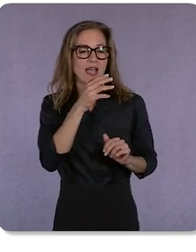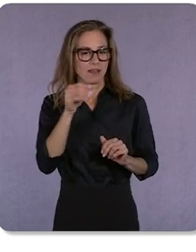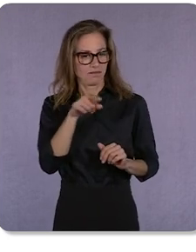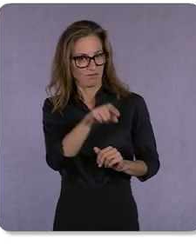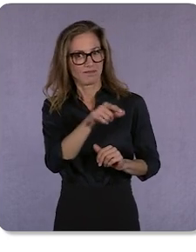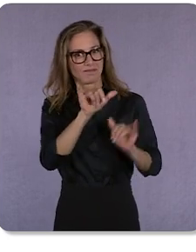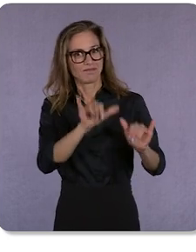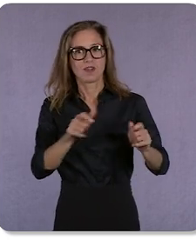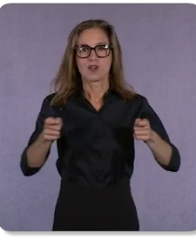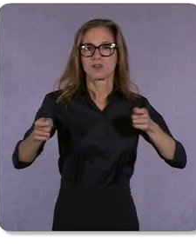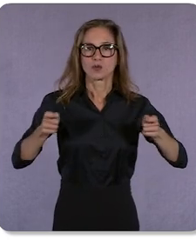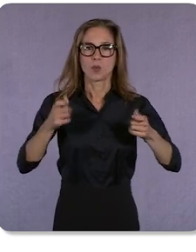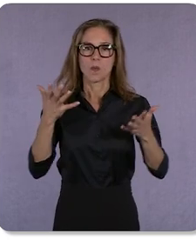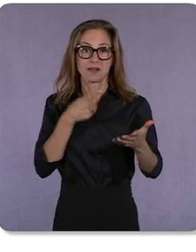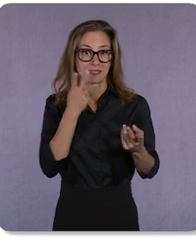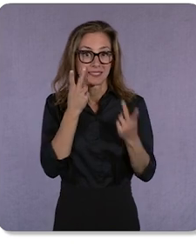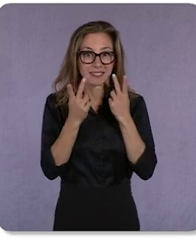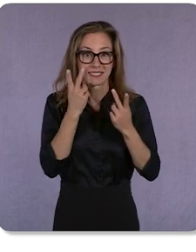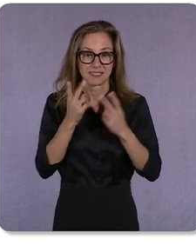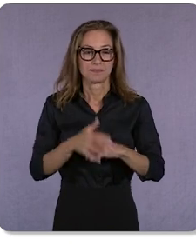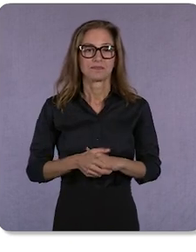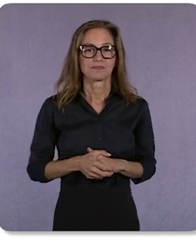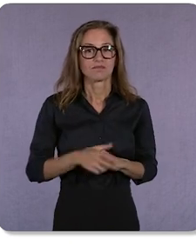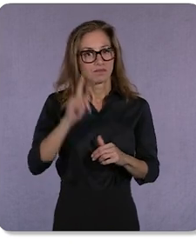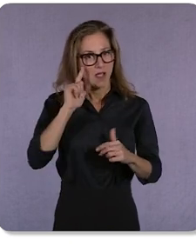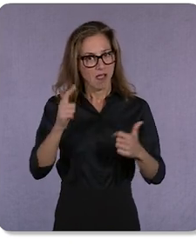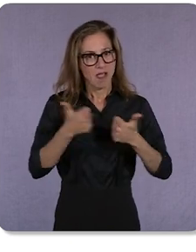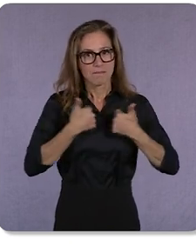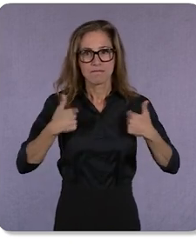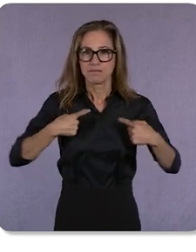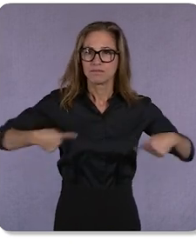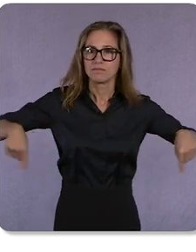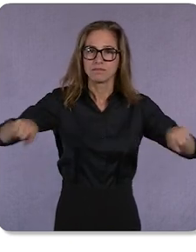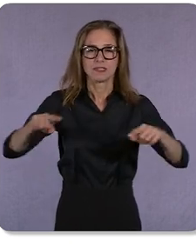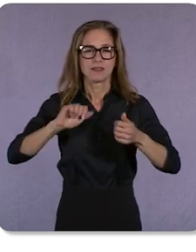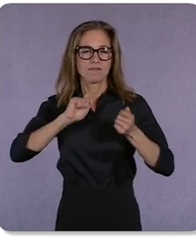It’s up to all of us to evolve how advertising works on the internet.